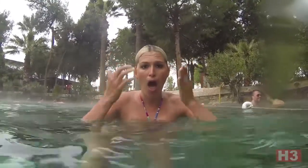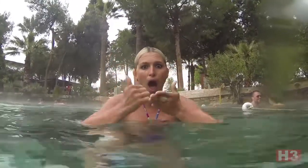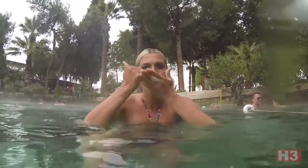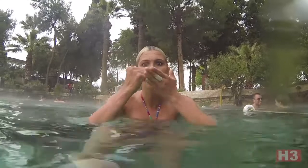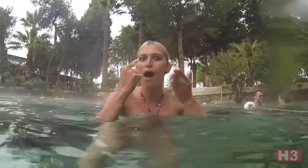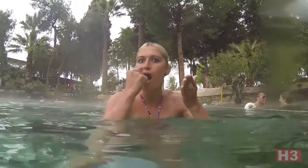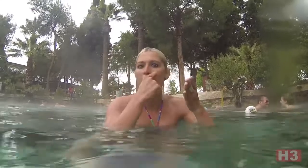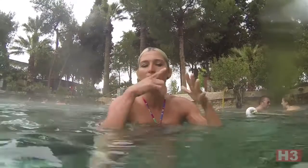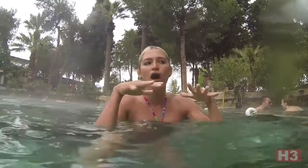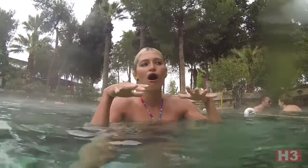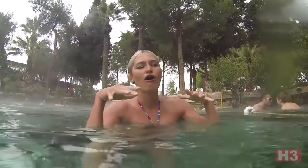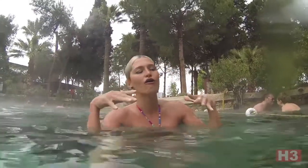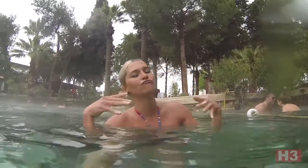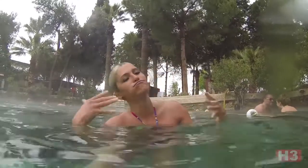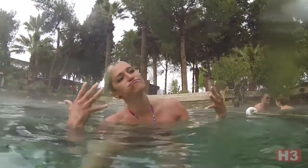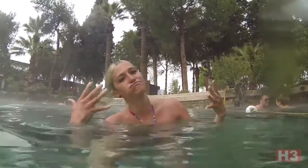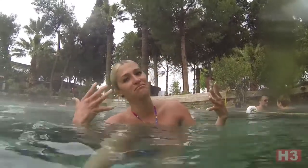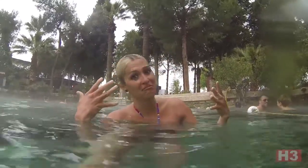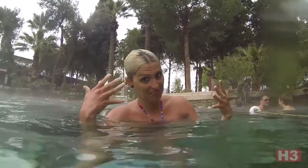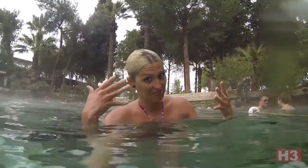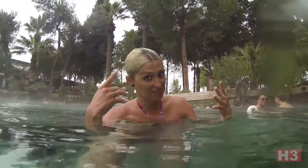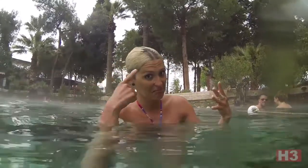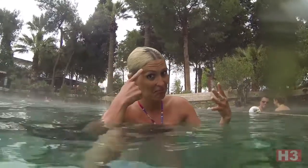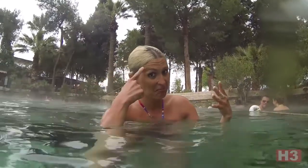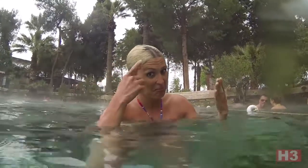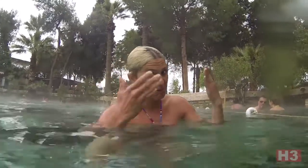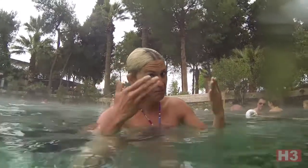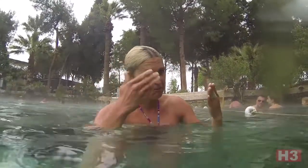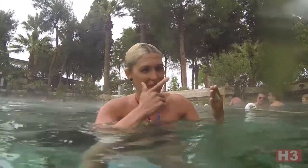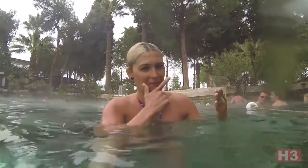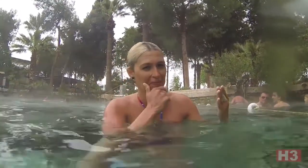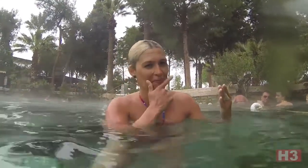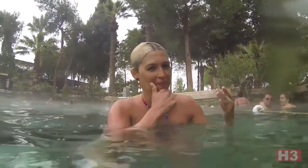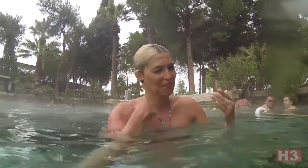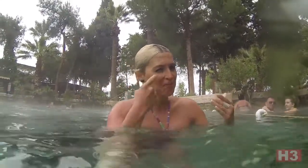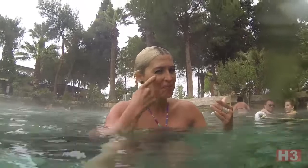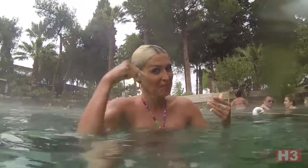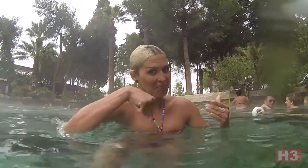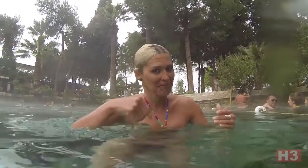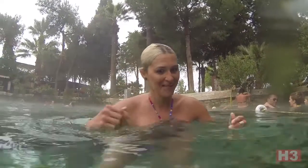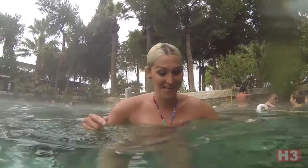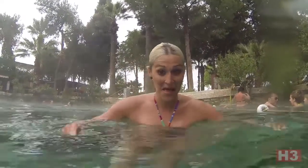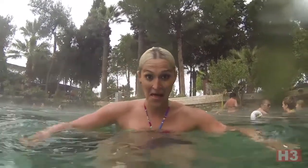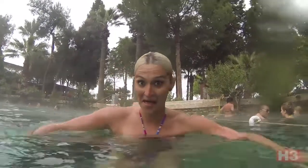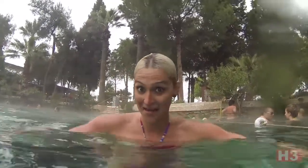Though it will help your eyes release tension after you submerse from underwater. I’m thinking maybe I should try. Yes, I will.